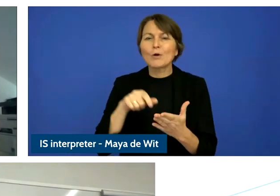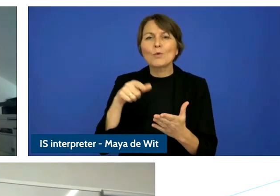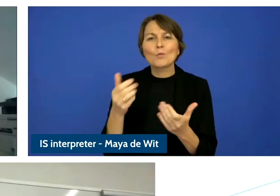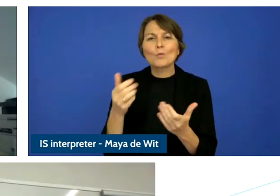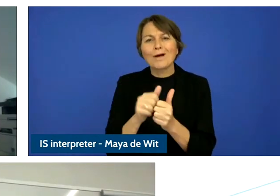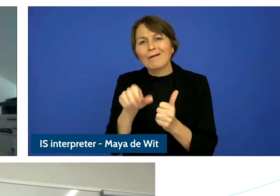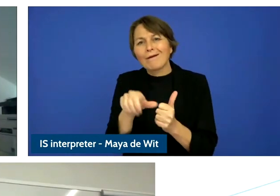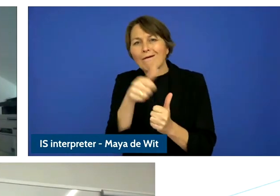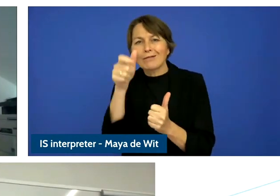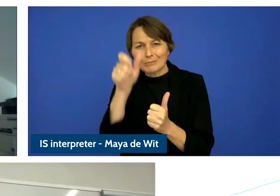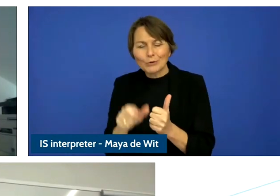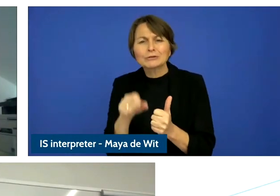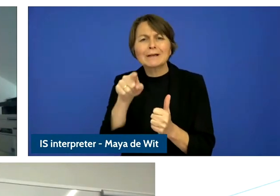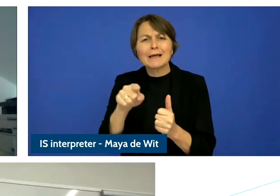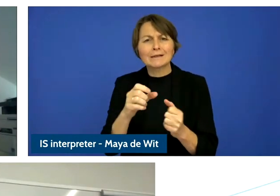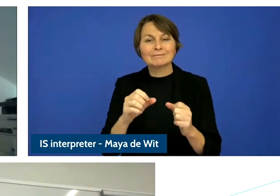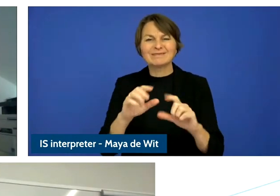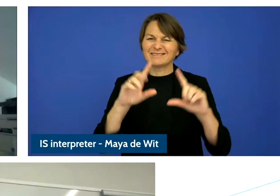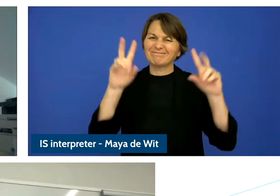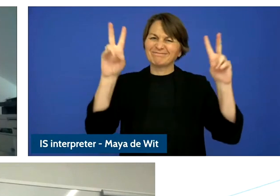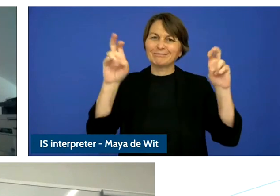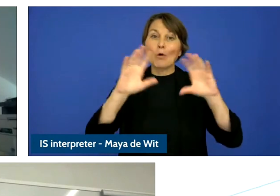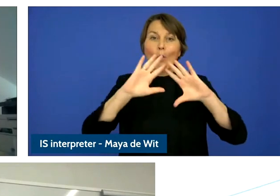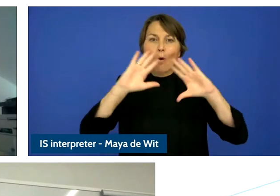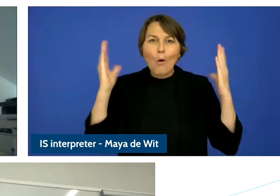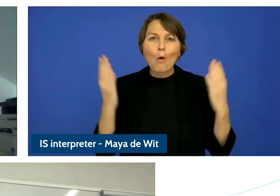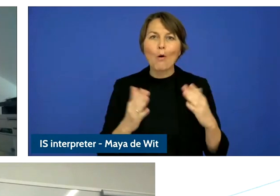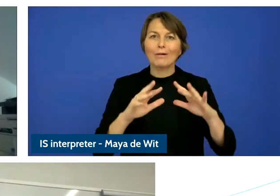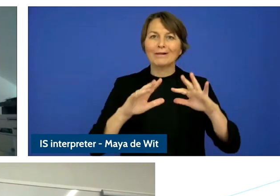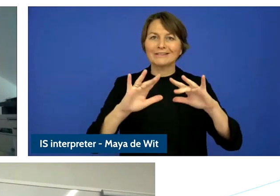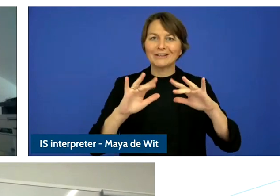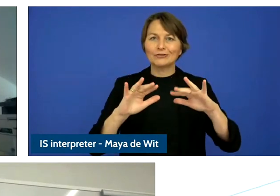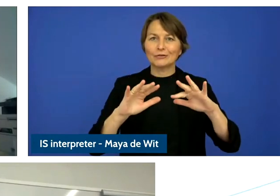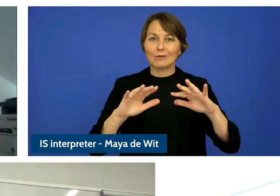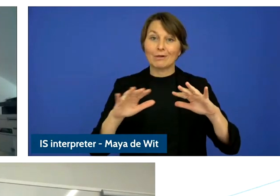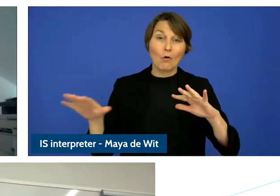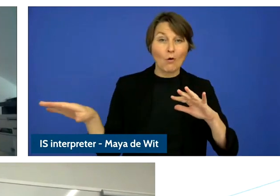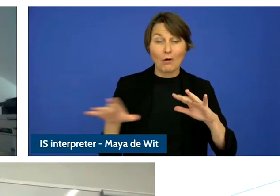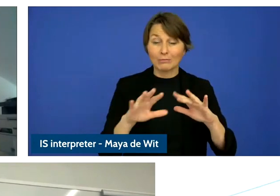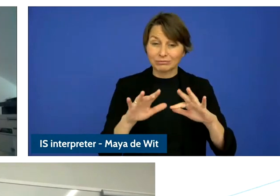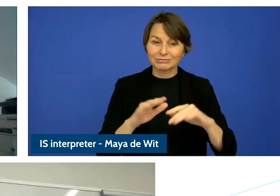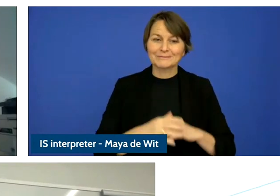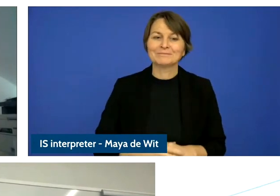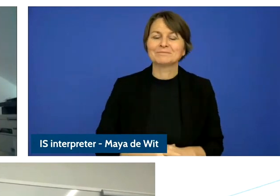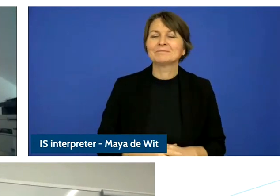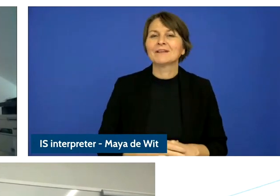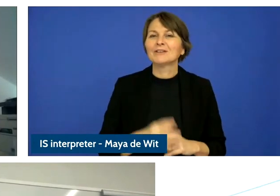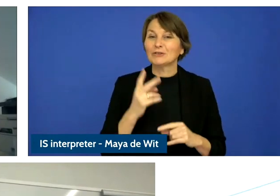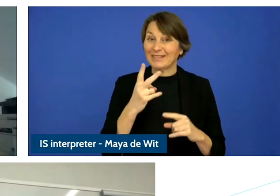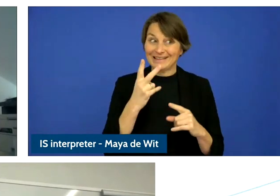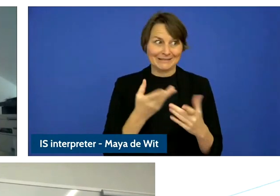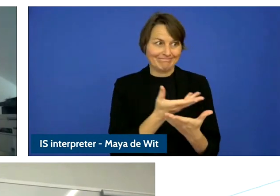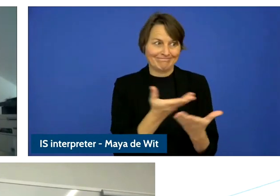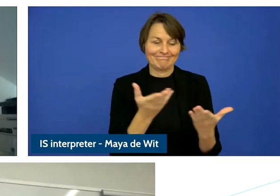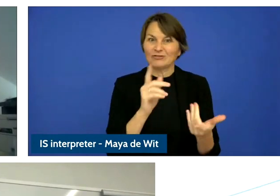born digital and the two version of that which reflect the rapid clarification that we see in the space and that is deemed to be essential reading for